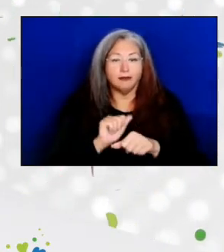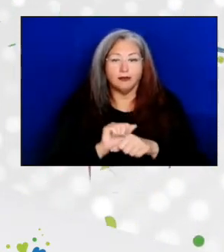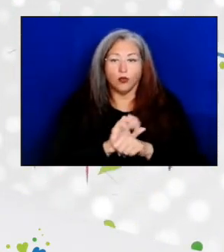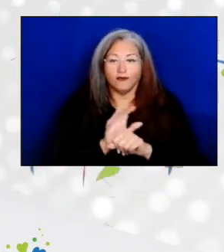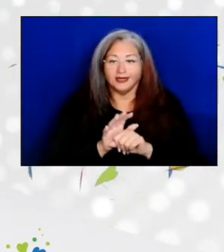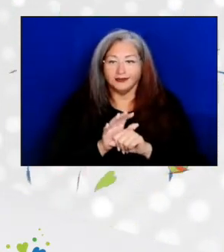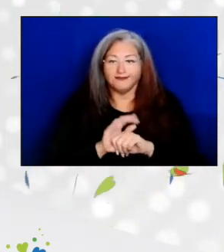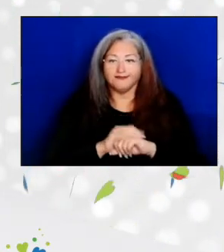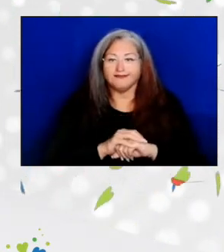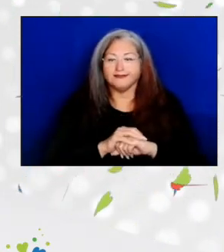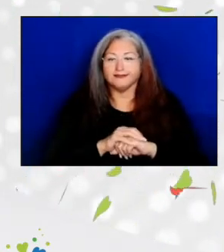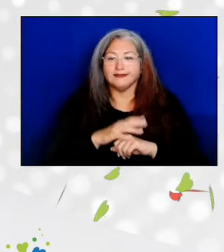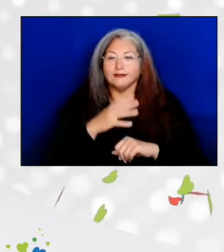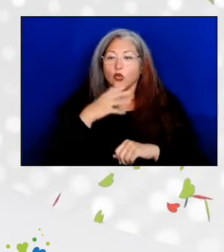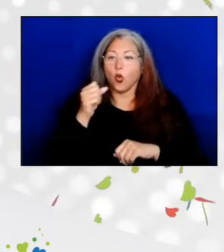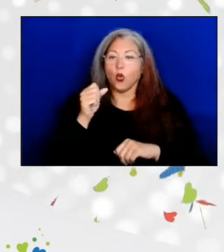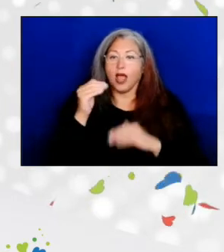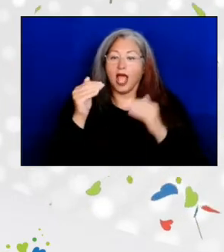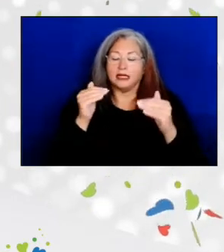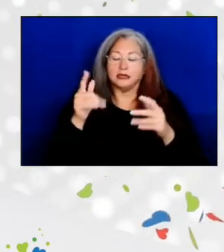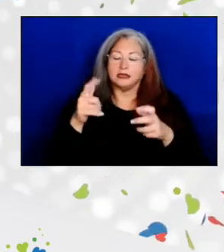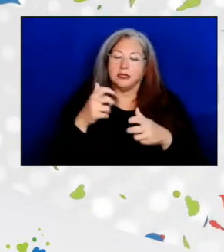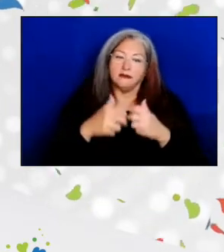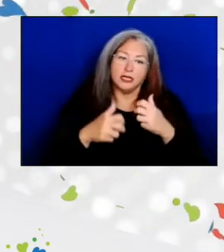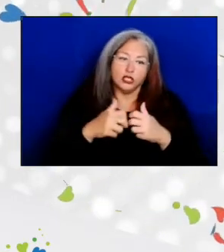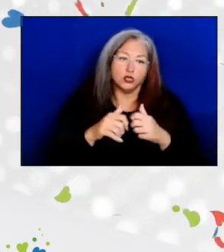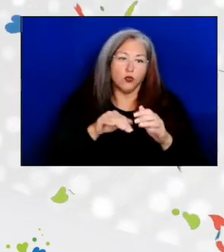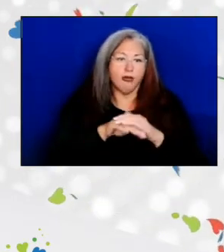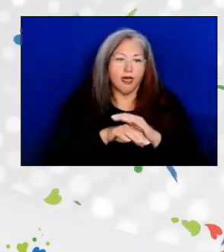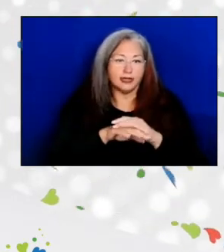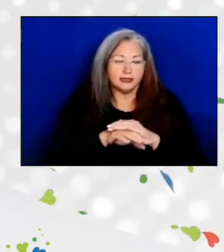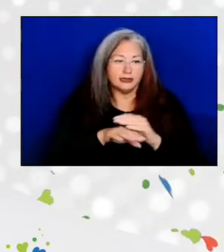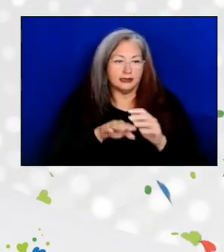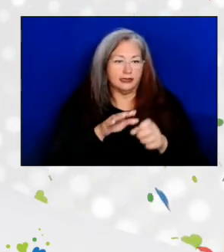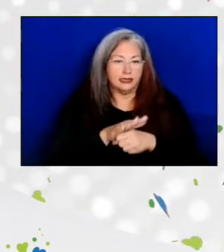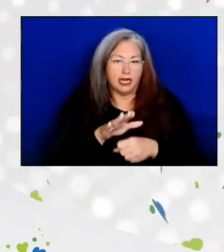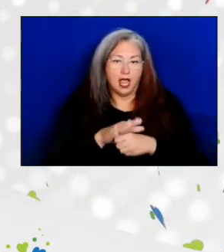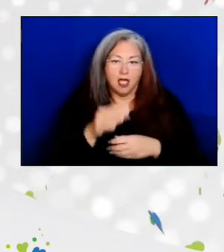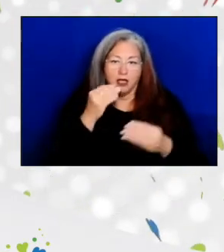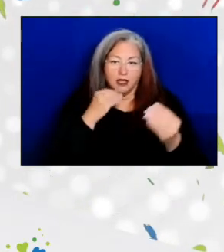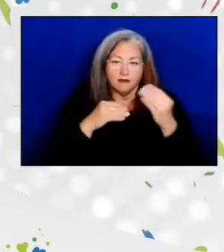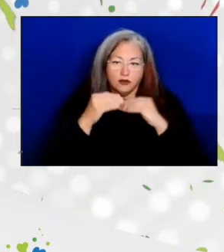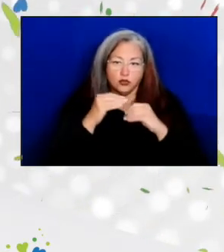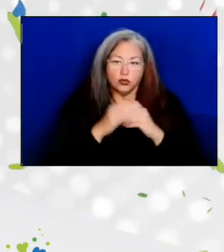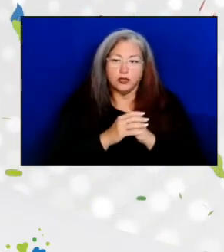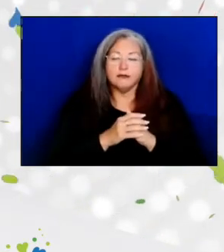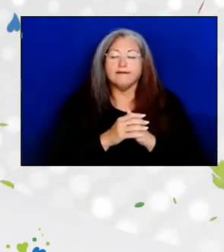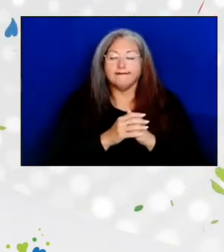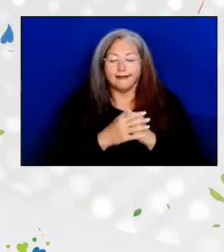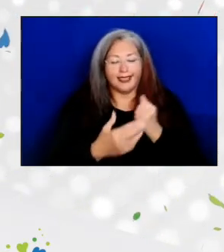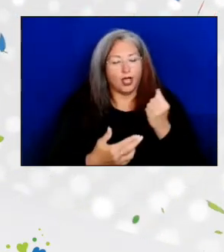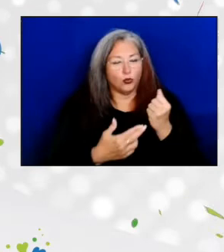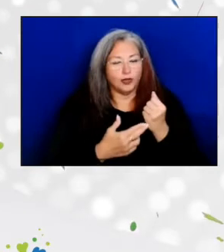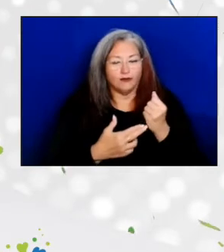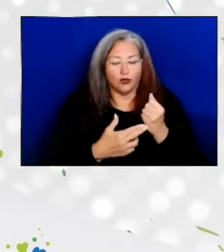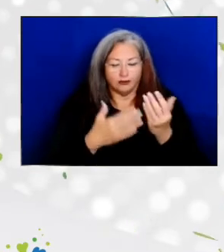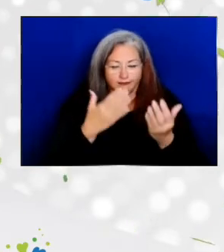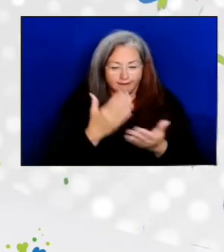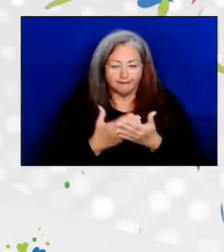And older adults had difficulty in accessing adequate food and it reinforced that food and adequate nutrition